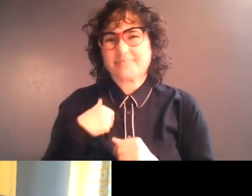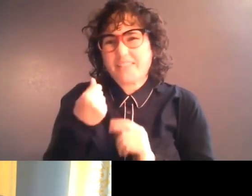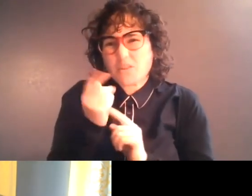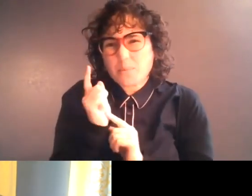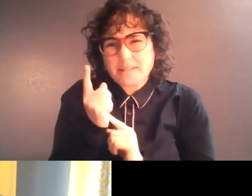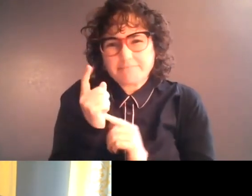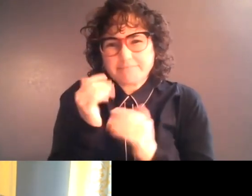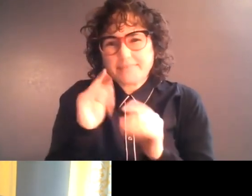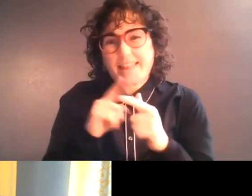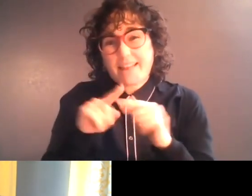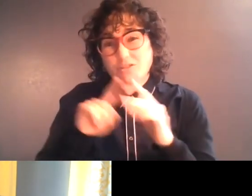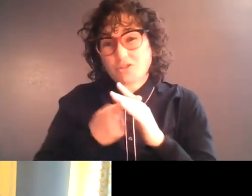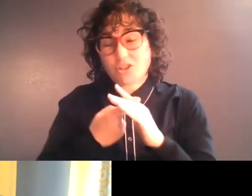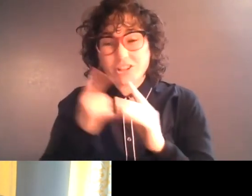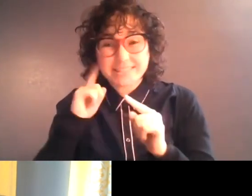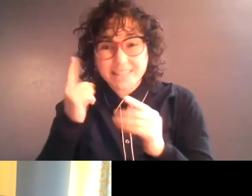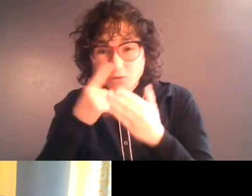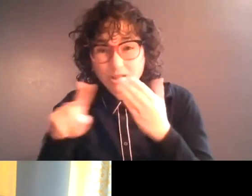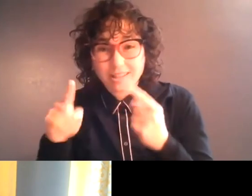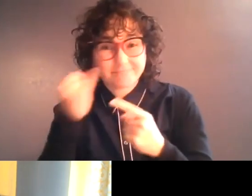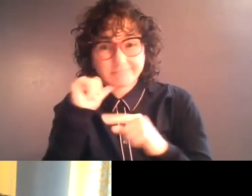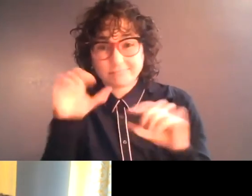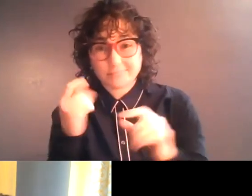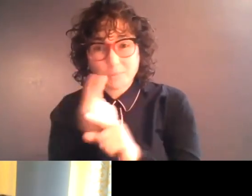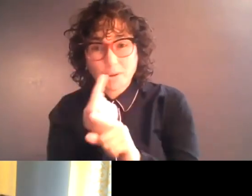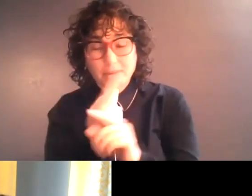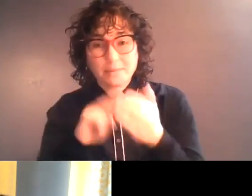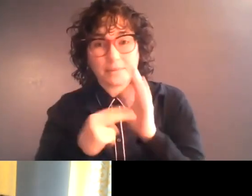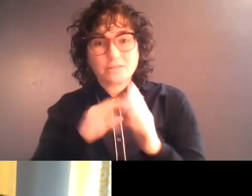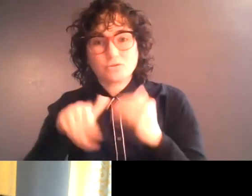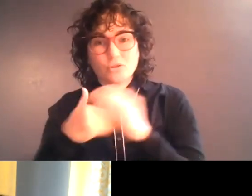we have to start our sound check. If we don’t do it properly, the horns always drown out